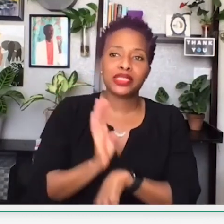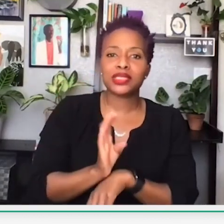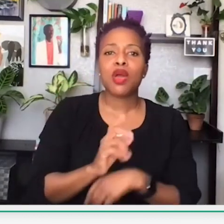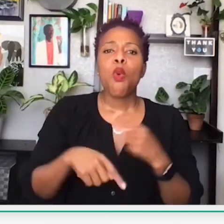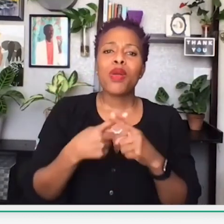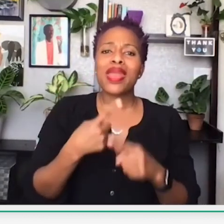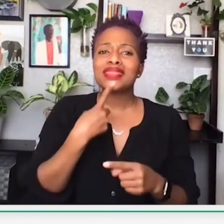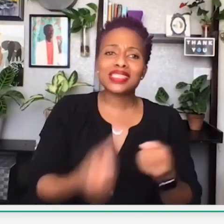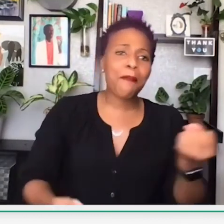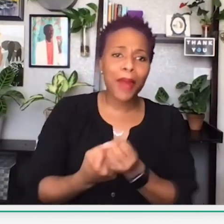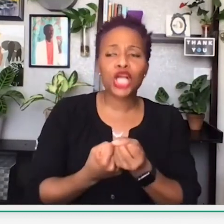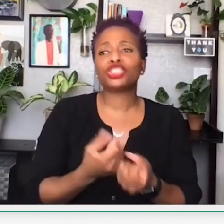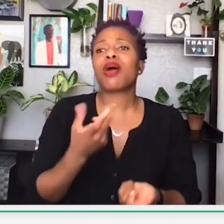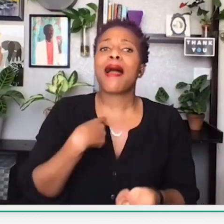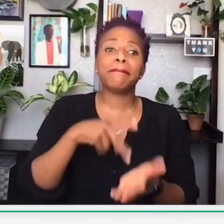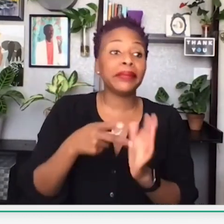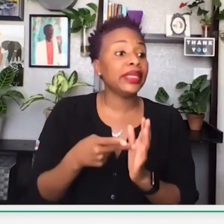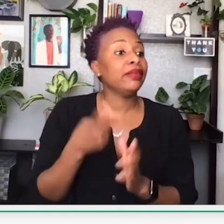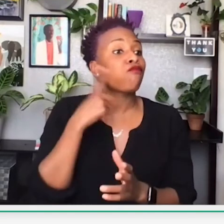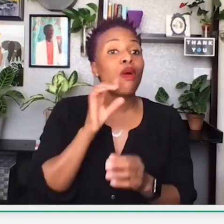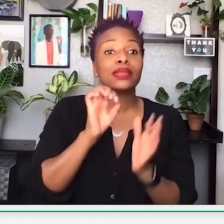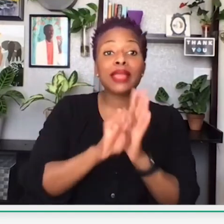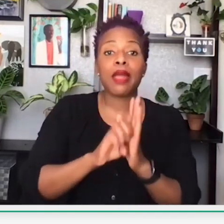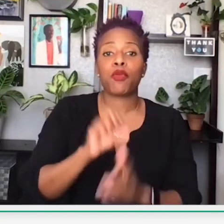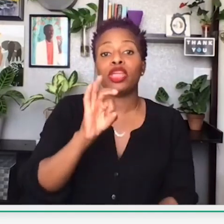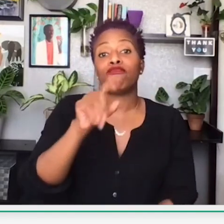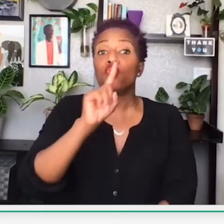You can also sponsor black businesses. And what I mean by sponsor: